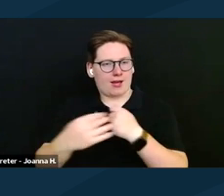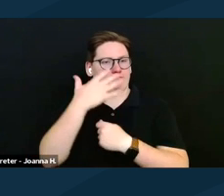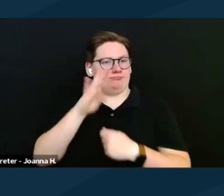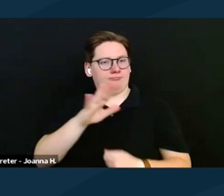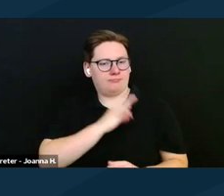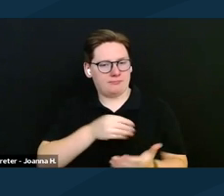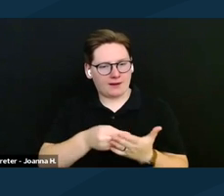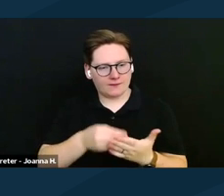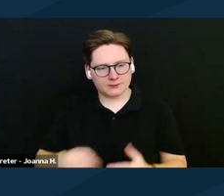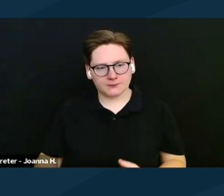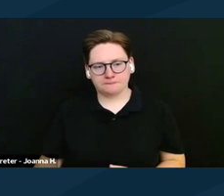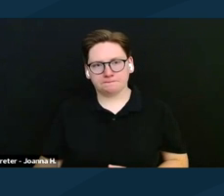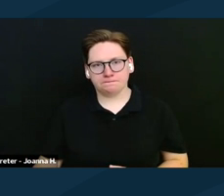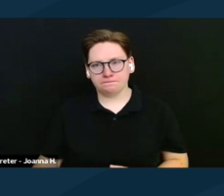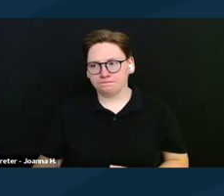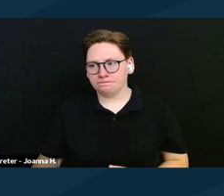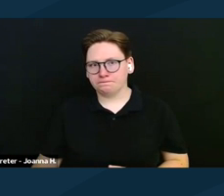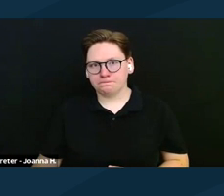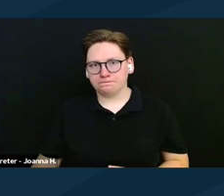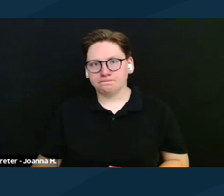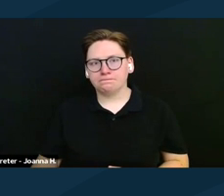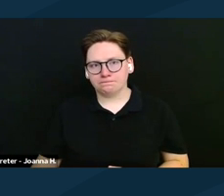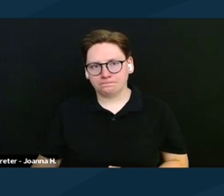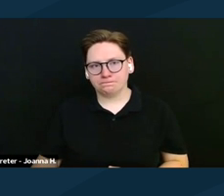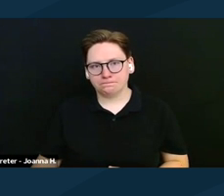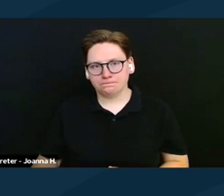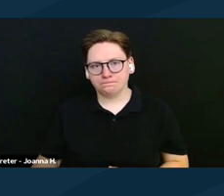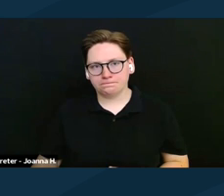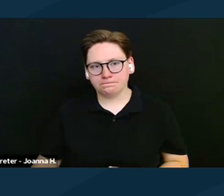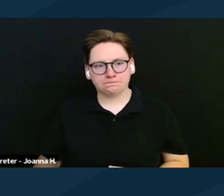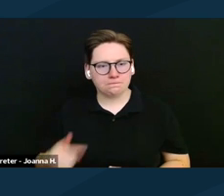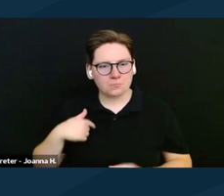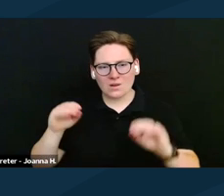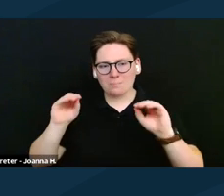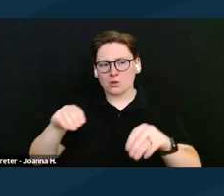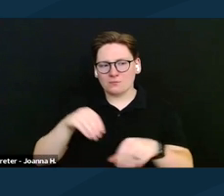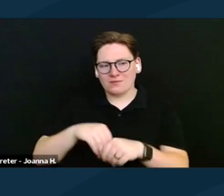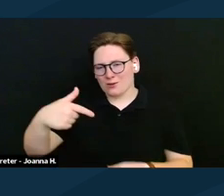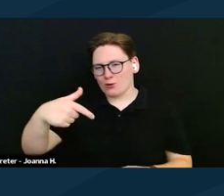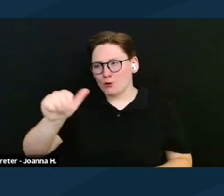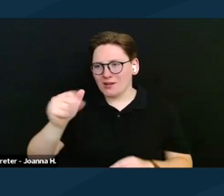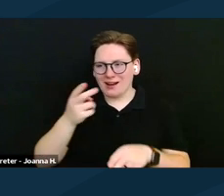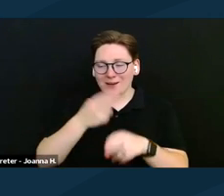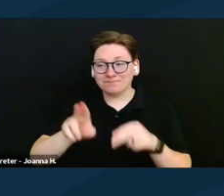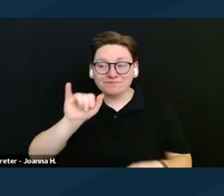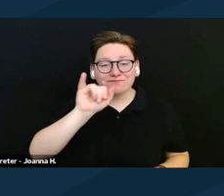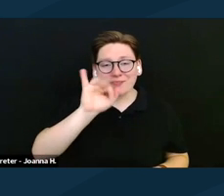Yeah, as I put in the Q&A just briefly, you know, if SSA determines that the couple